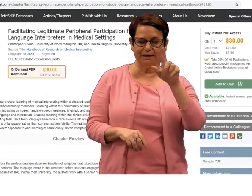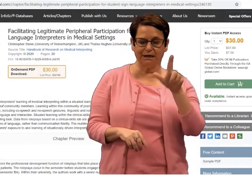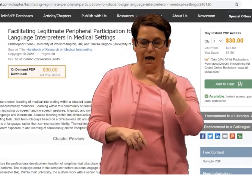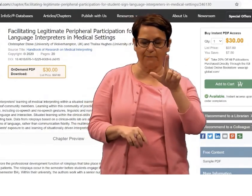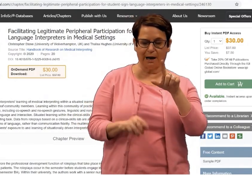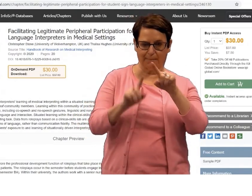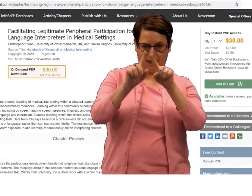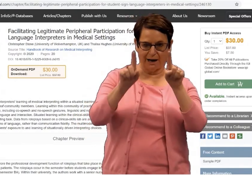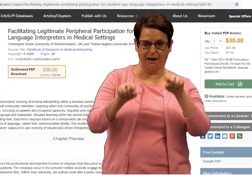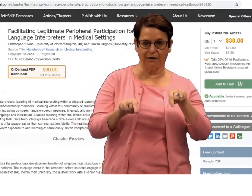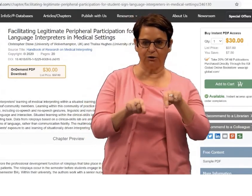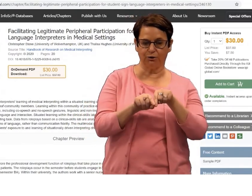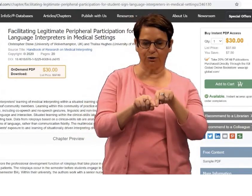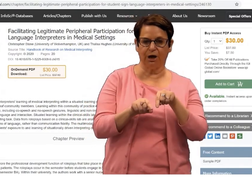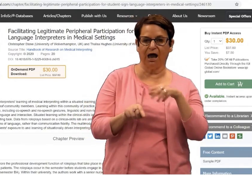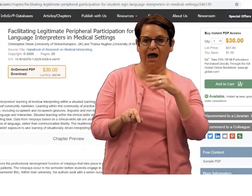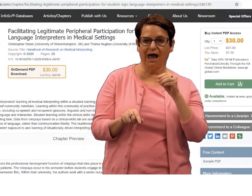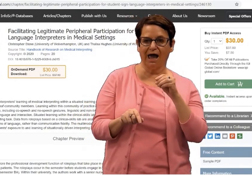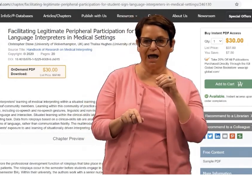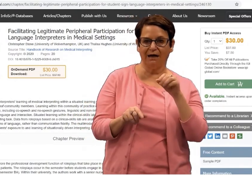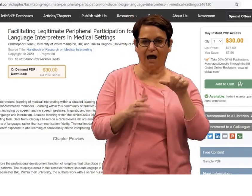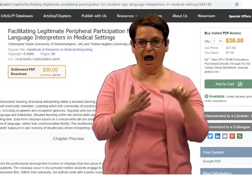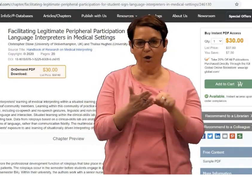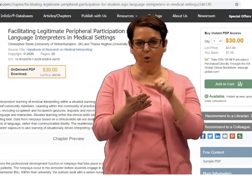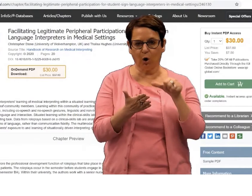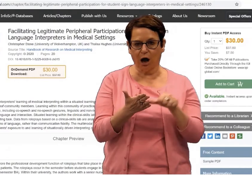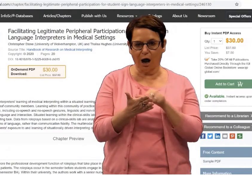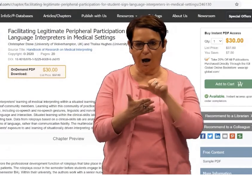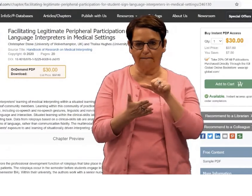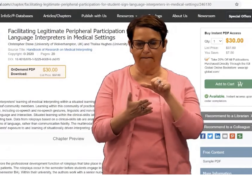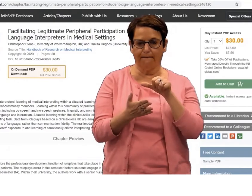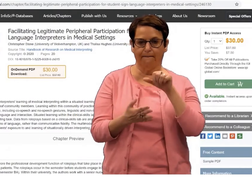I go back to the library home page